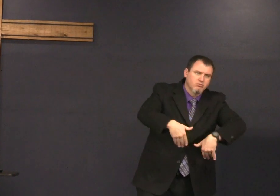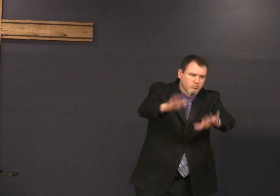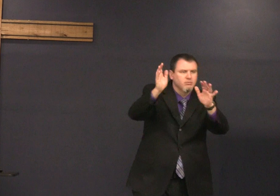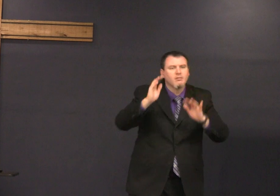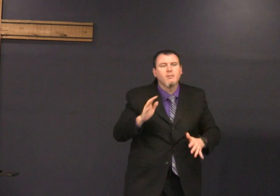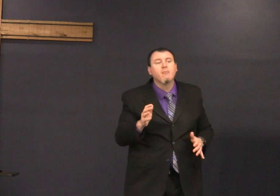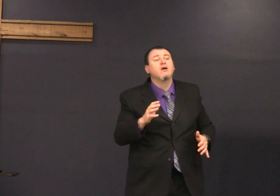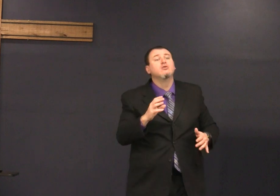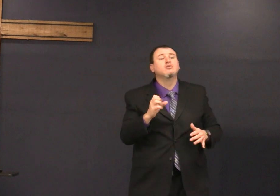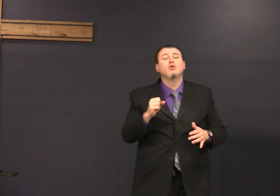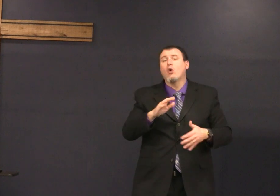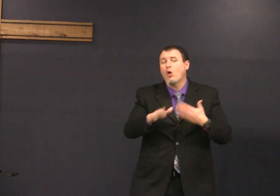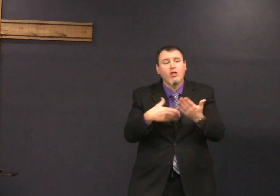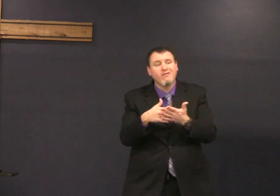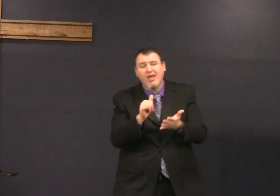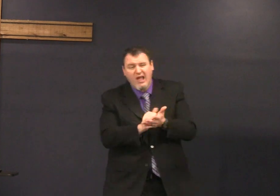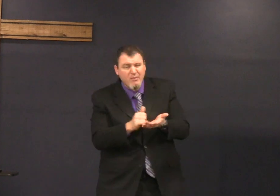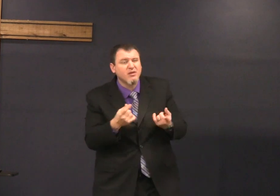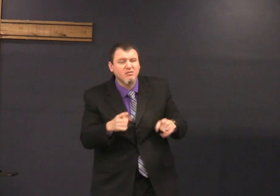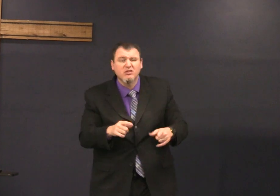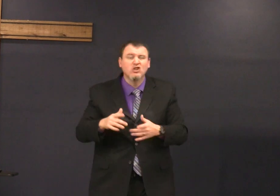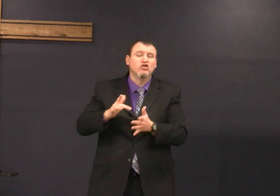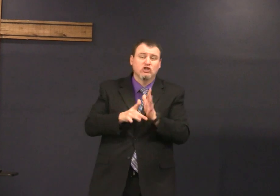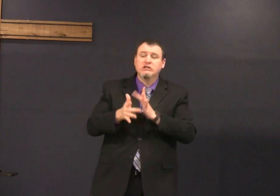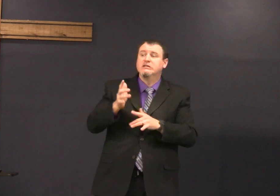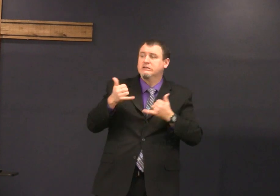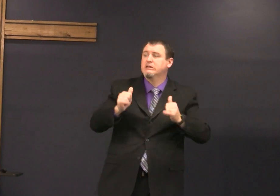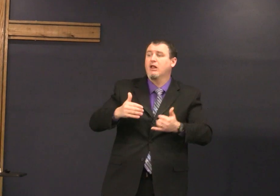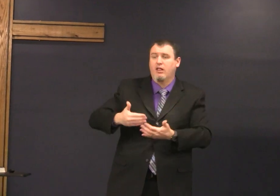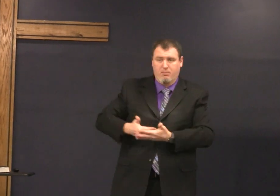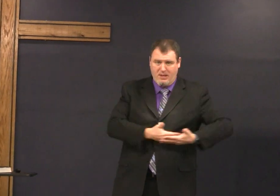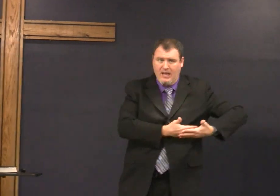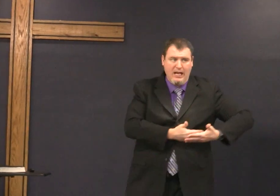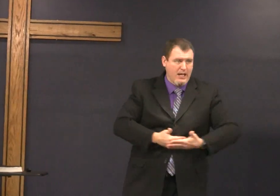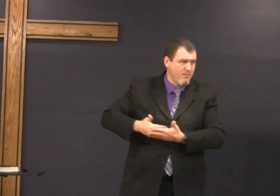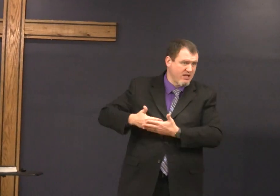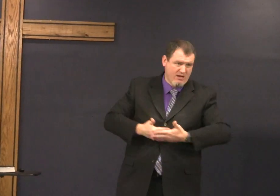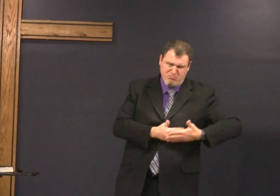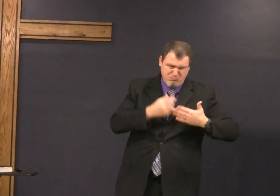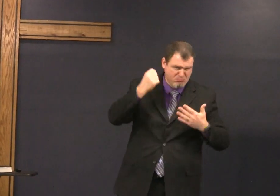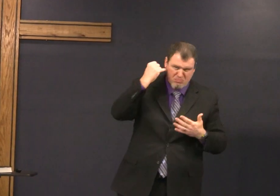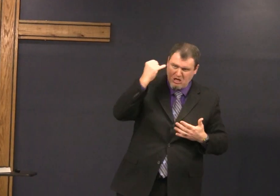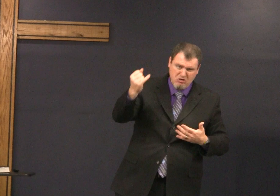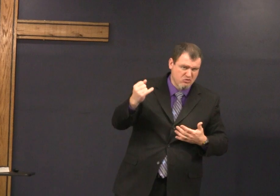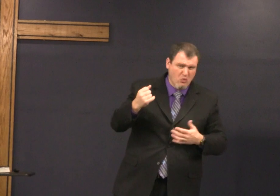and help encourage them so I know all of that happened when Jesus was still a baby